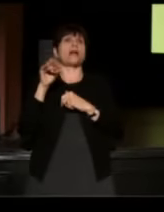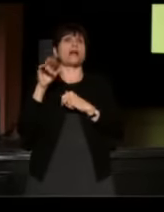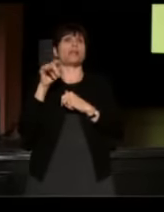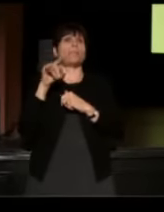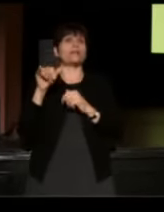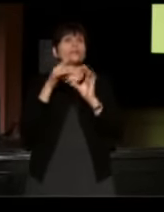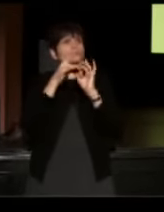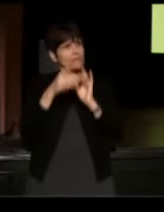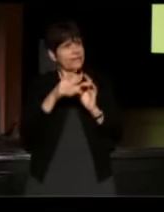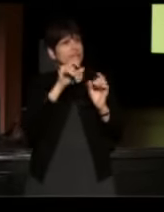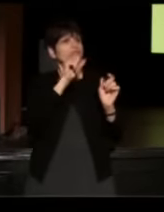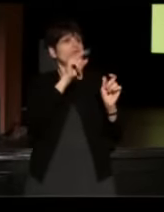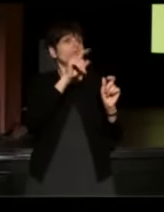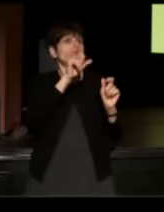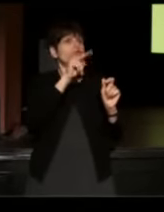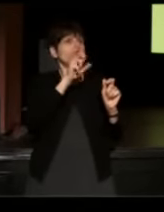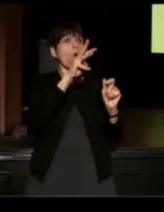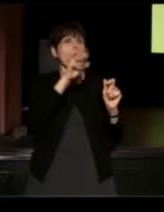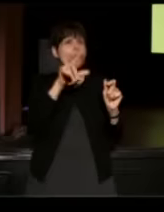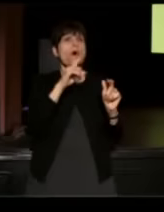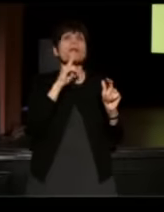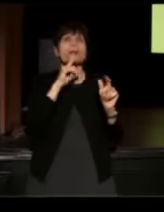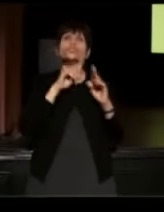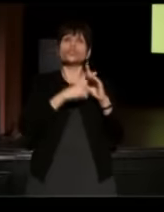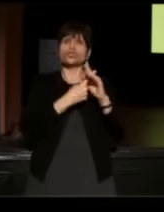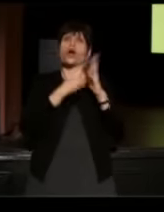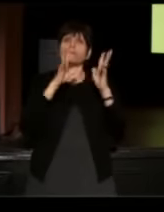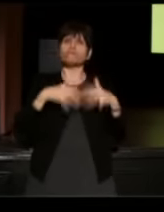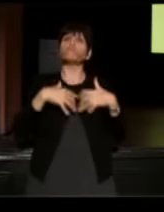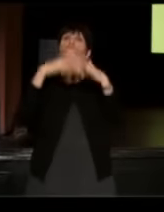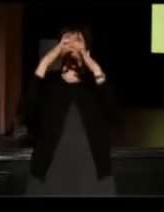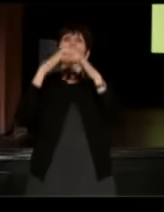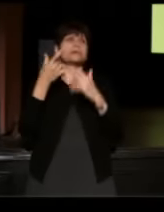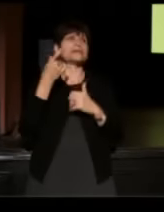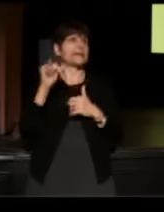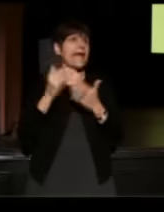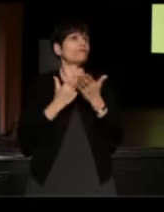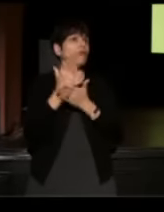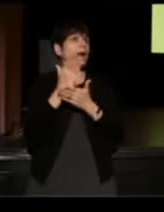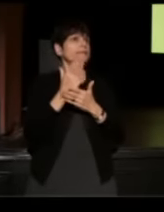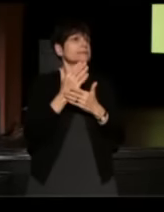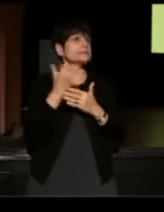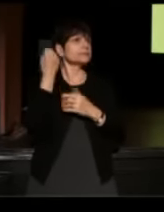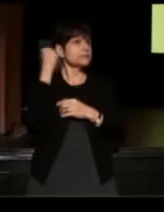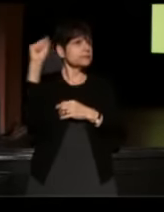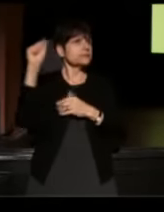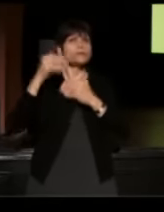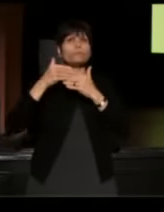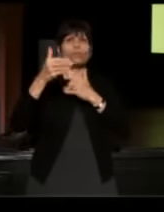which of course was the Rosa Parks moment for the gay rights movement in 1969